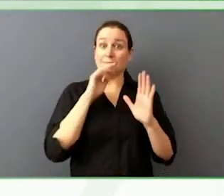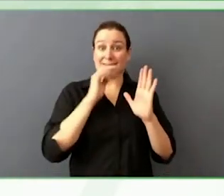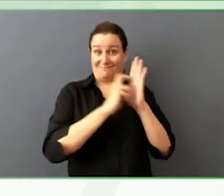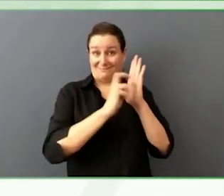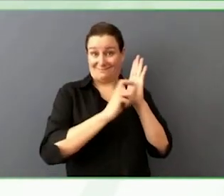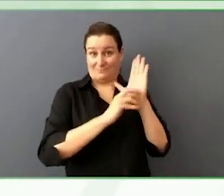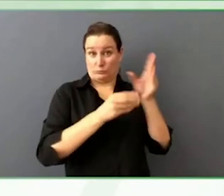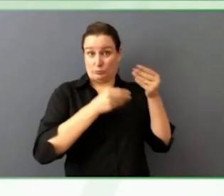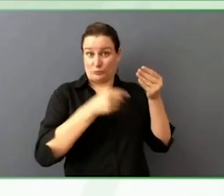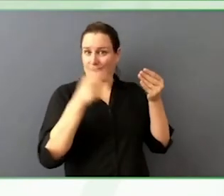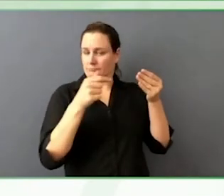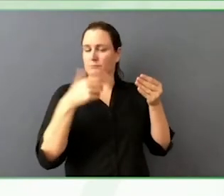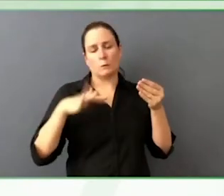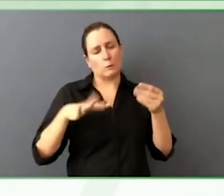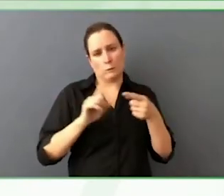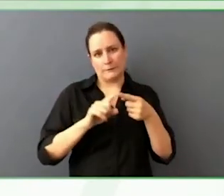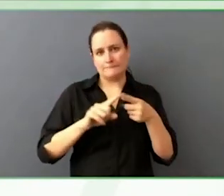Going on Google and searching things as they come.